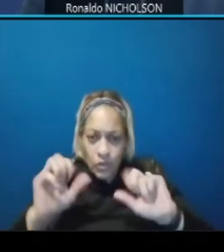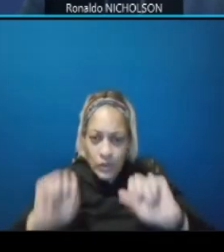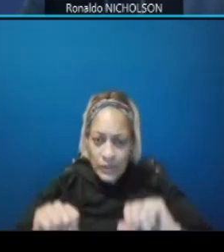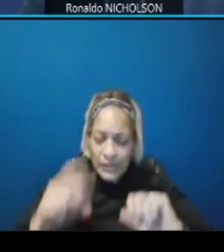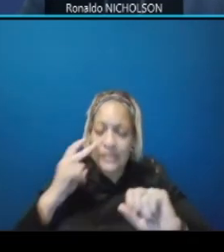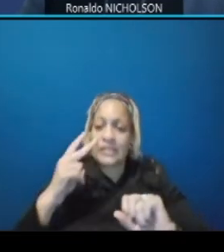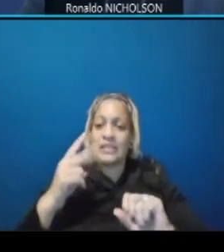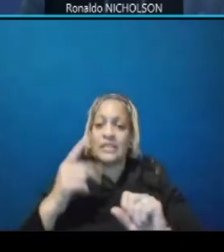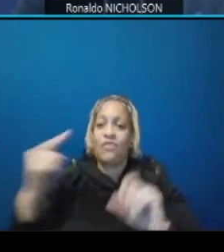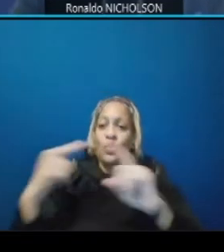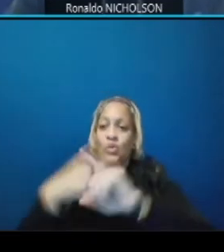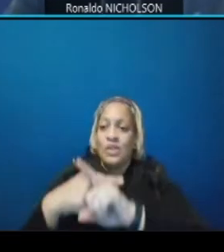next slide please